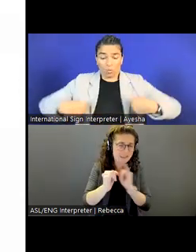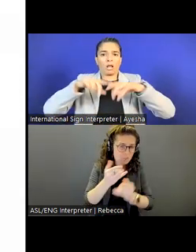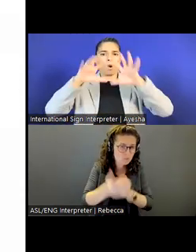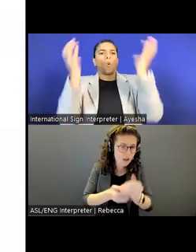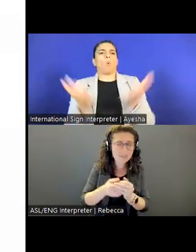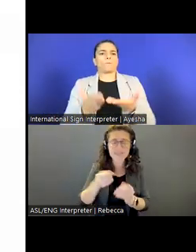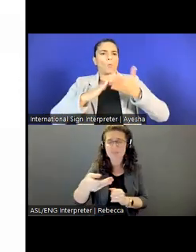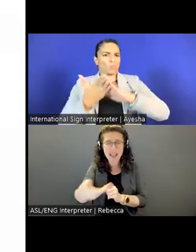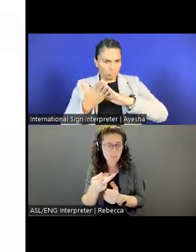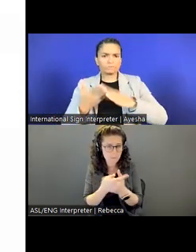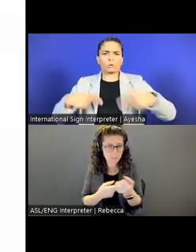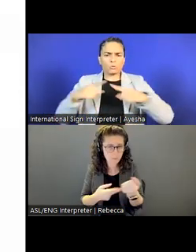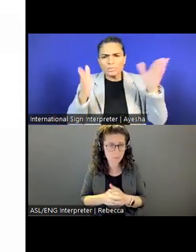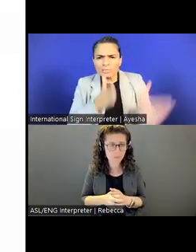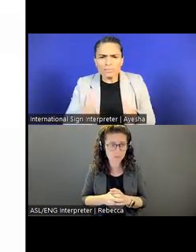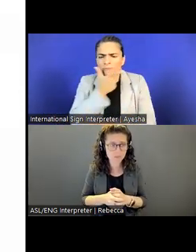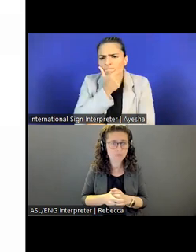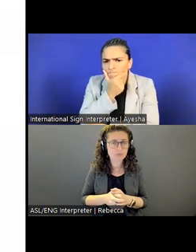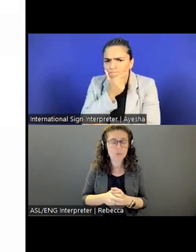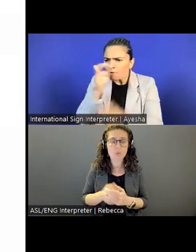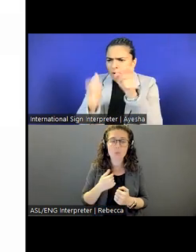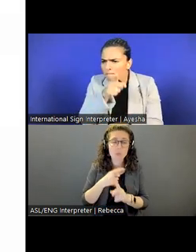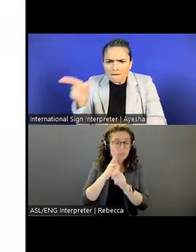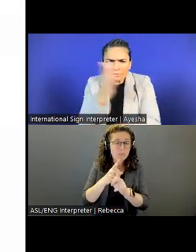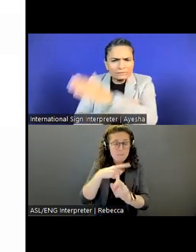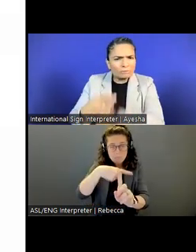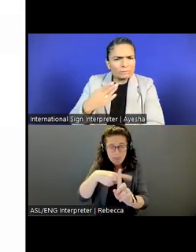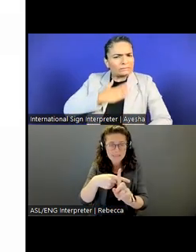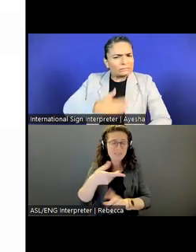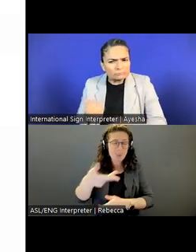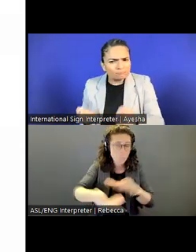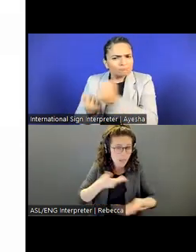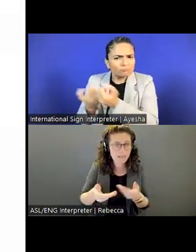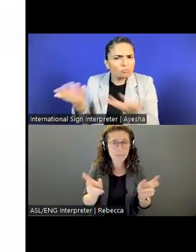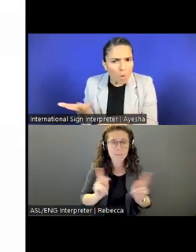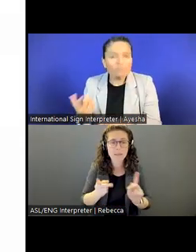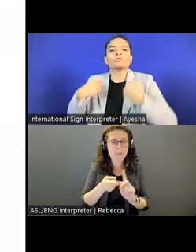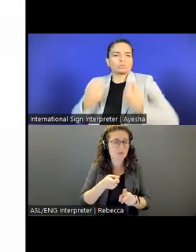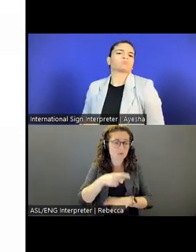We truly believe in positively welcoming and seeking applicants from all sections of society.